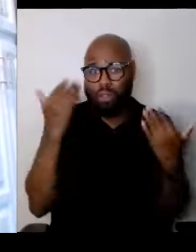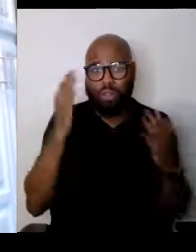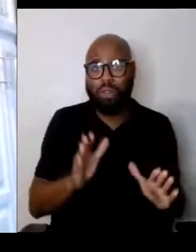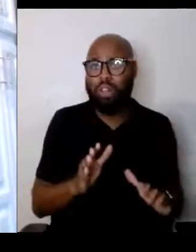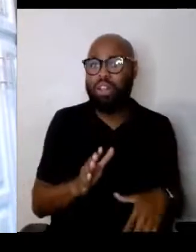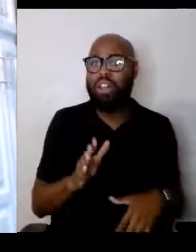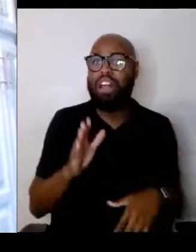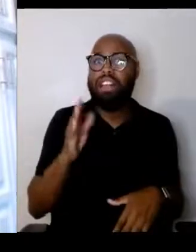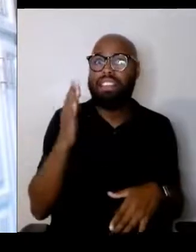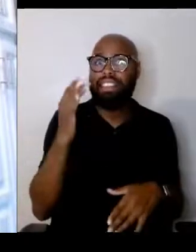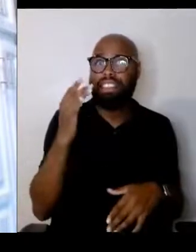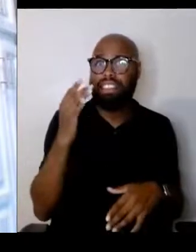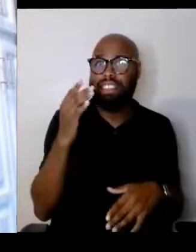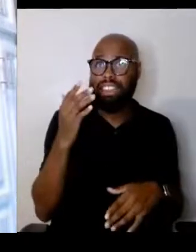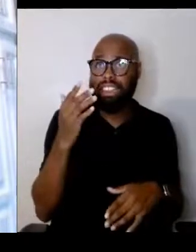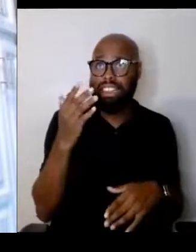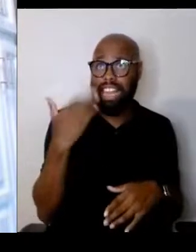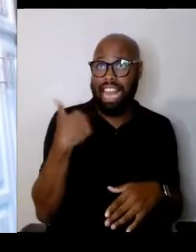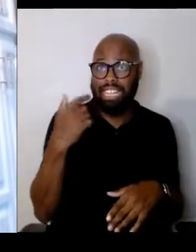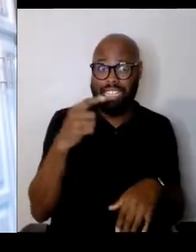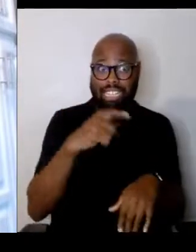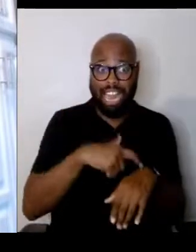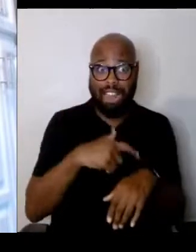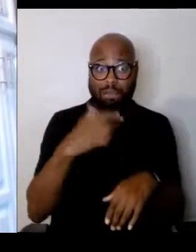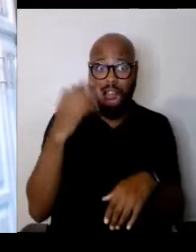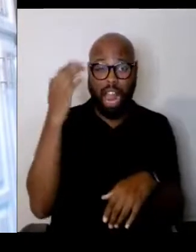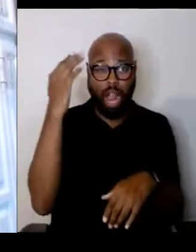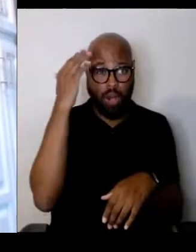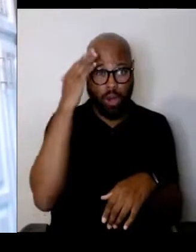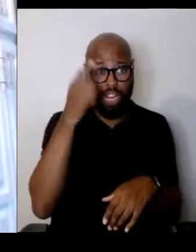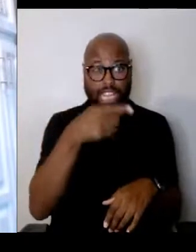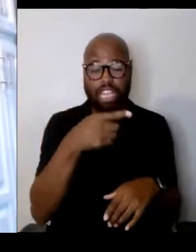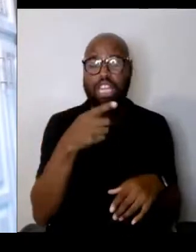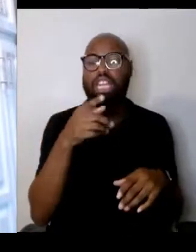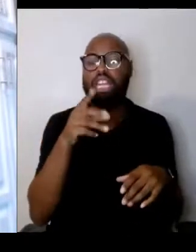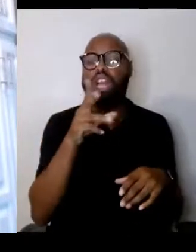was that he was caught and gave his life up.